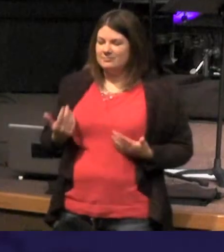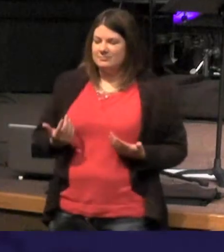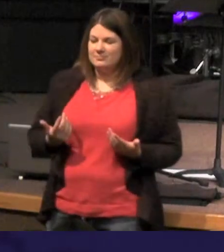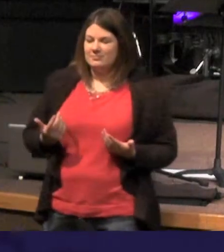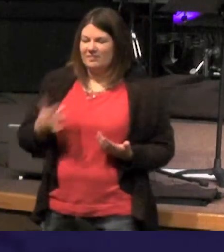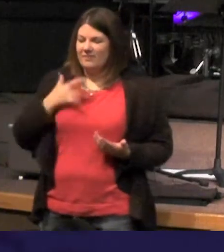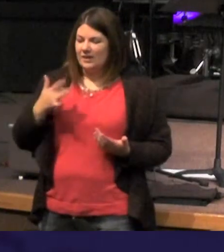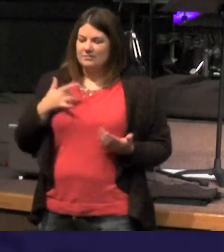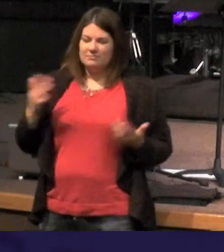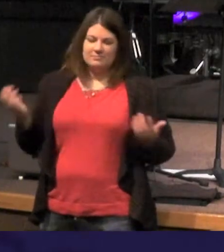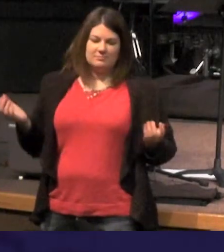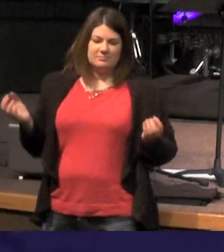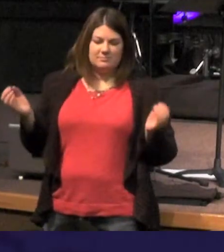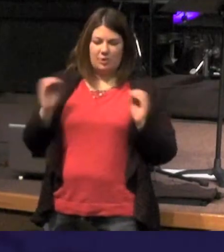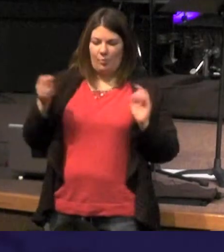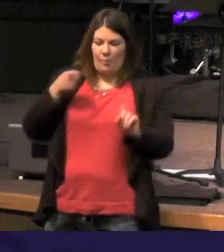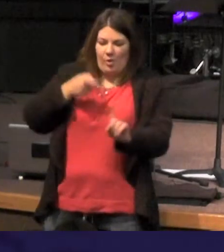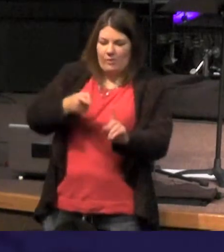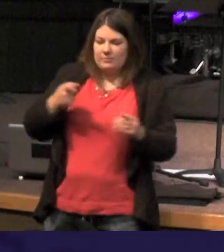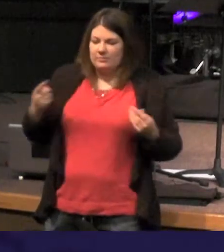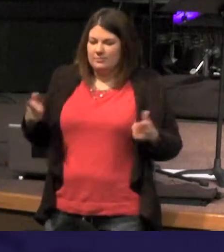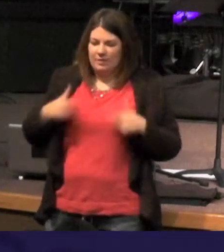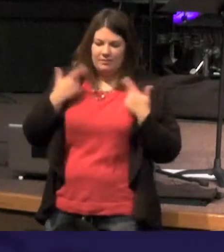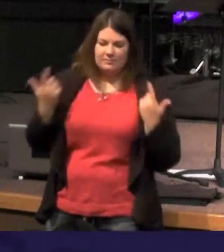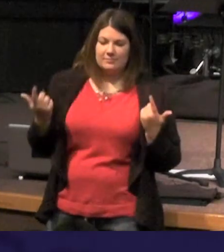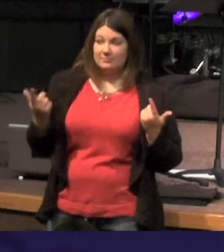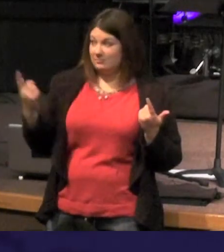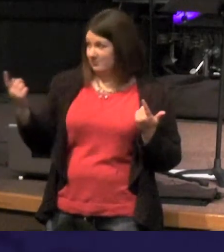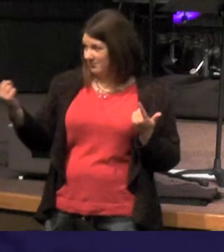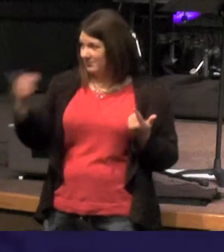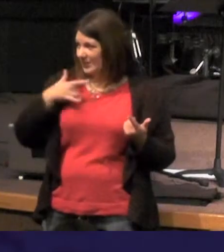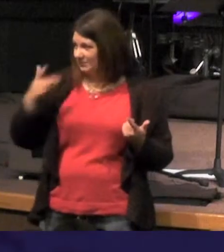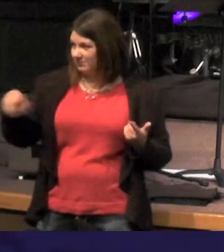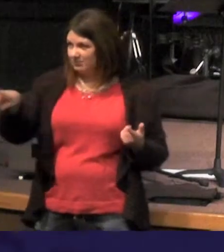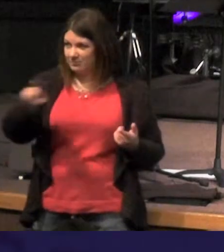there's nothing really to live for - anybody